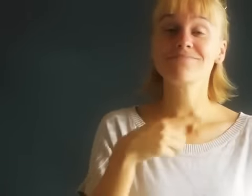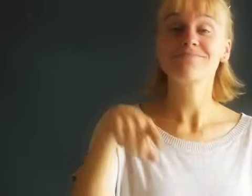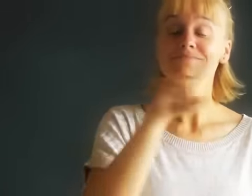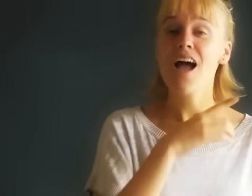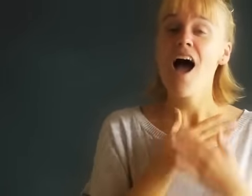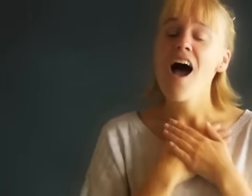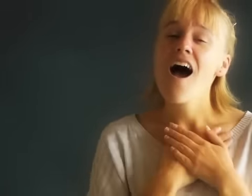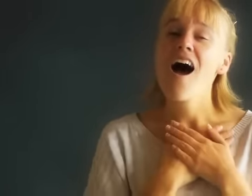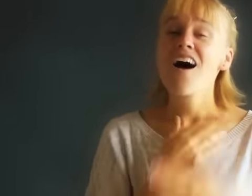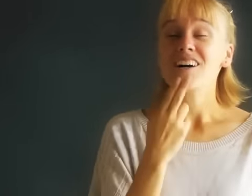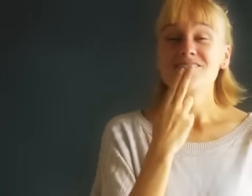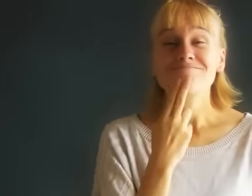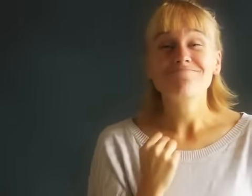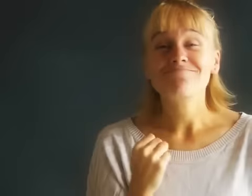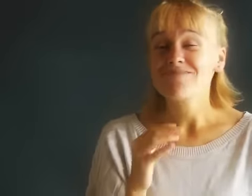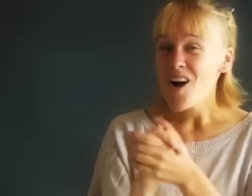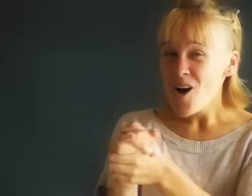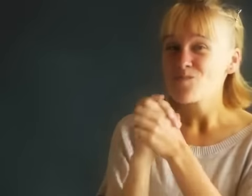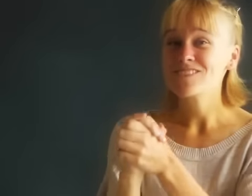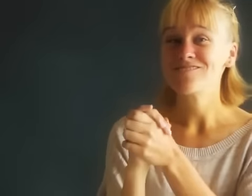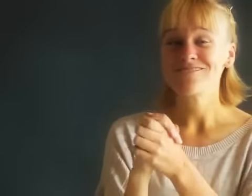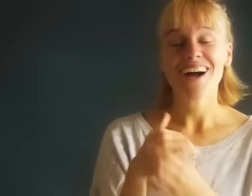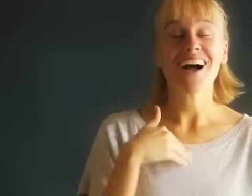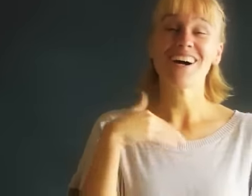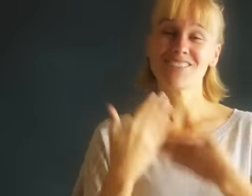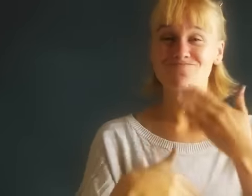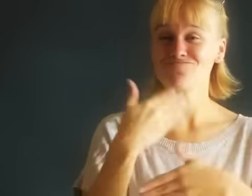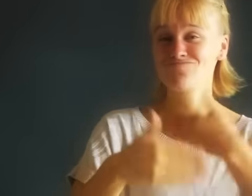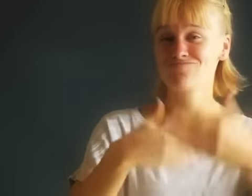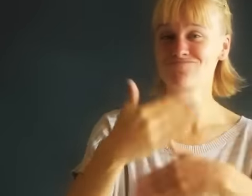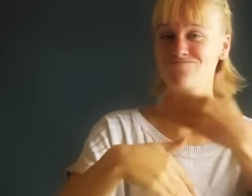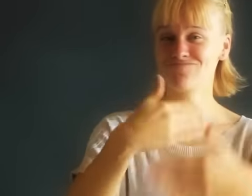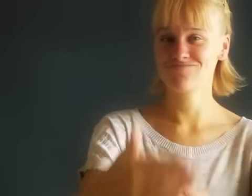they tell me it is cute, and say, "congratulations." And I go on without any struggles.